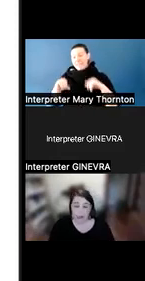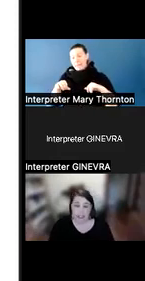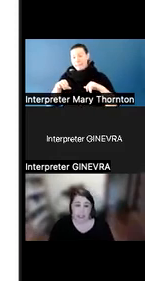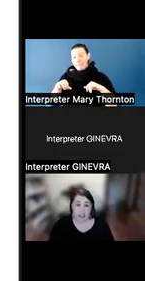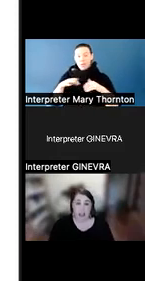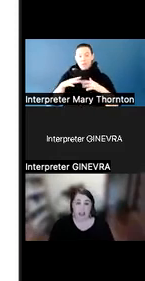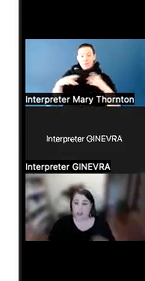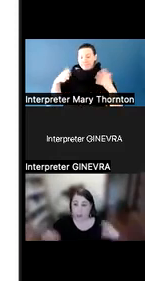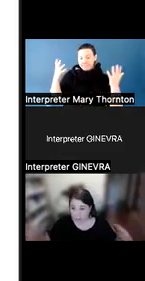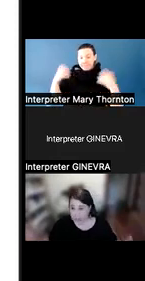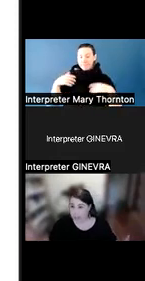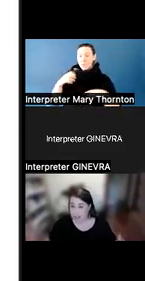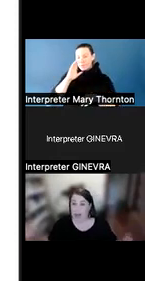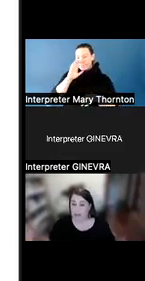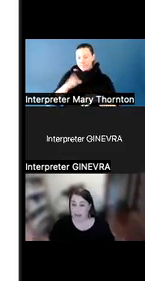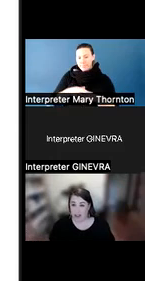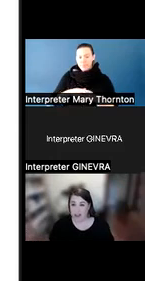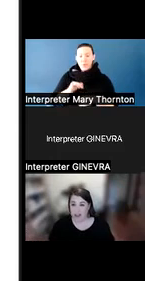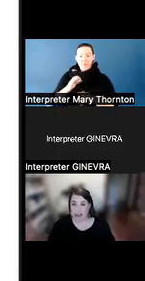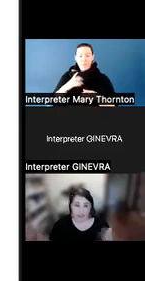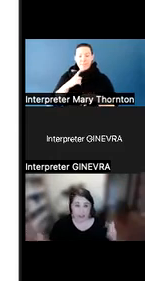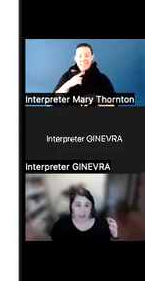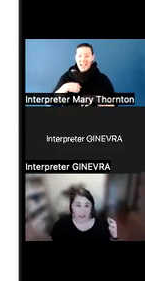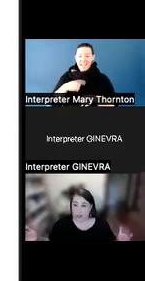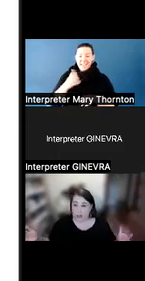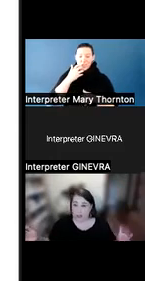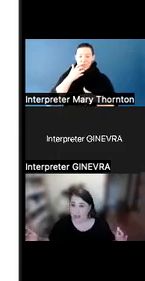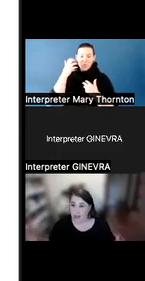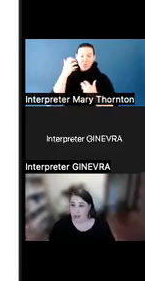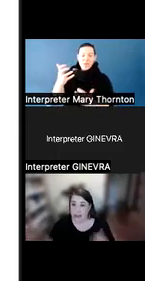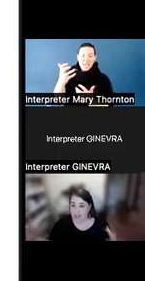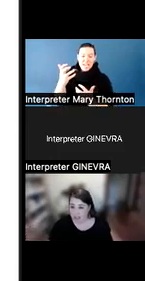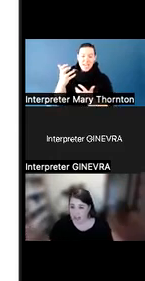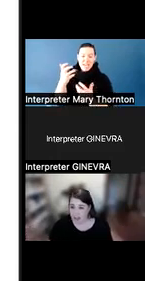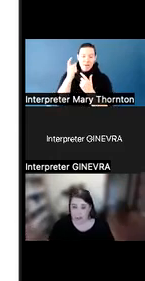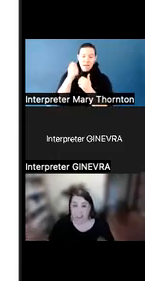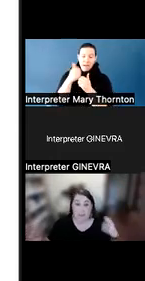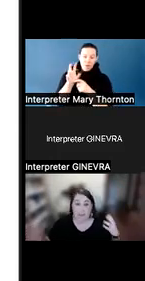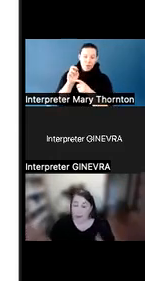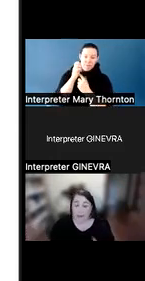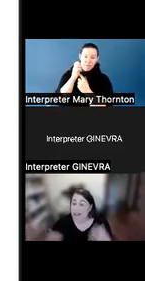is scream at the top of my lungs every 30 minutes in this classroom, that's probably not realistic.